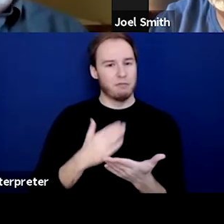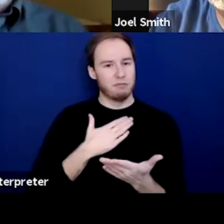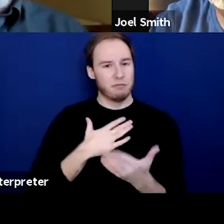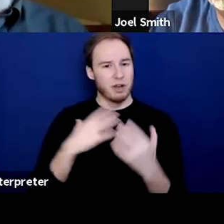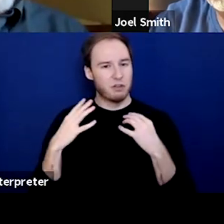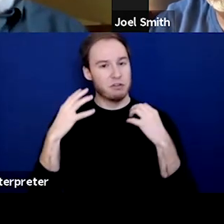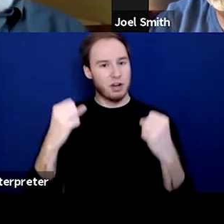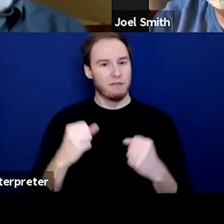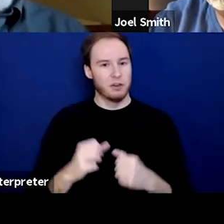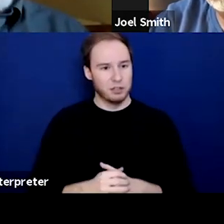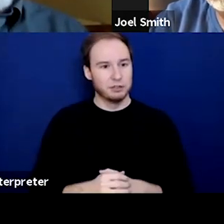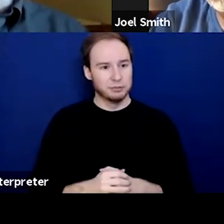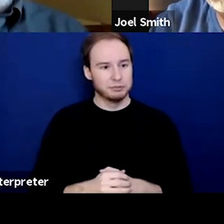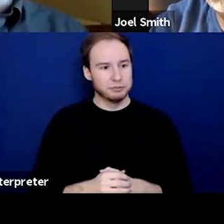[Steven] Wow, you guys, both, it's just,